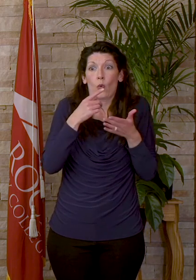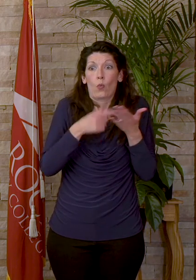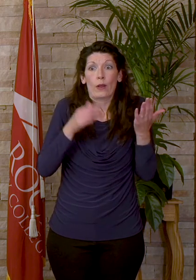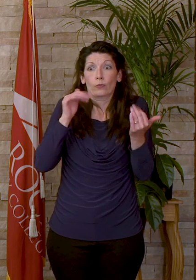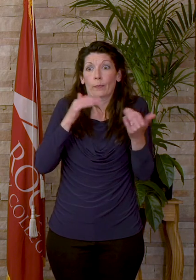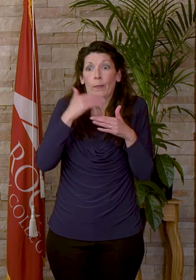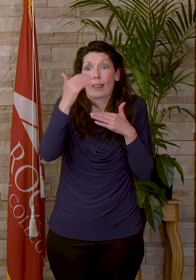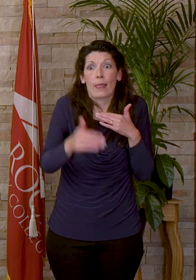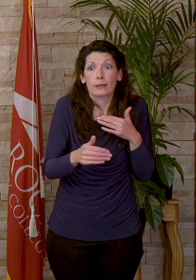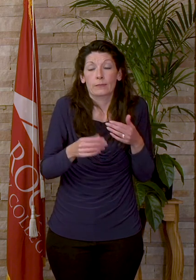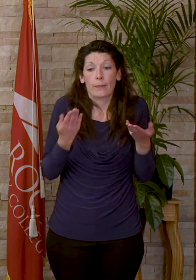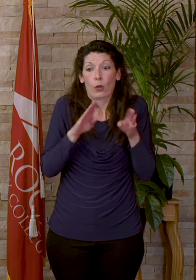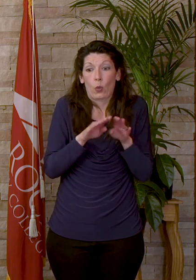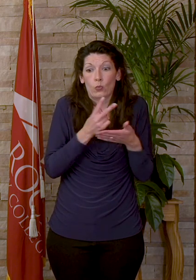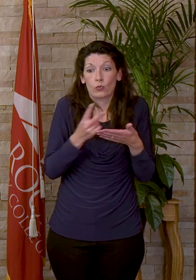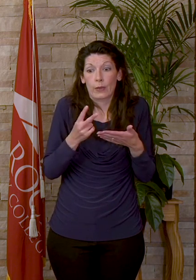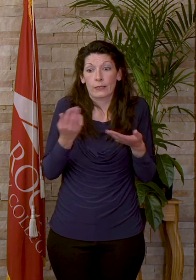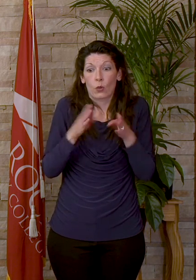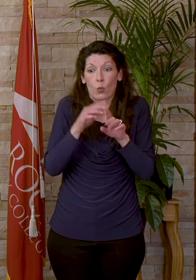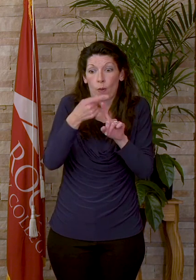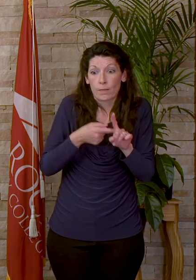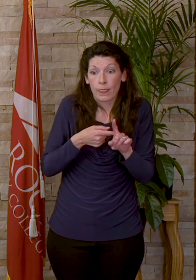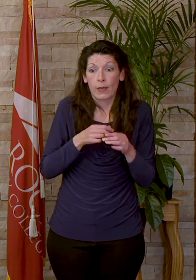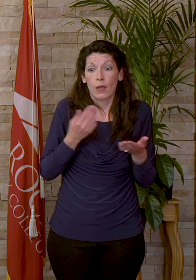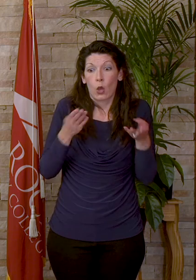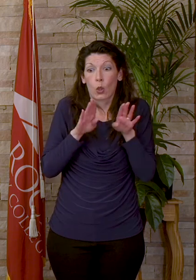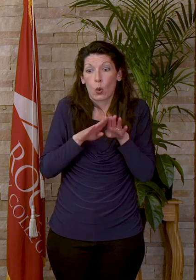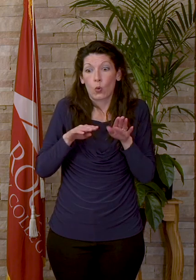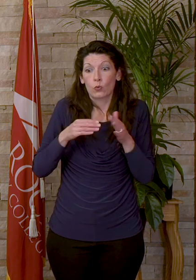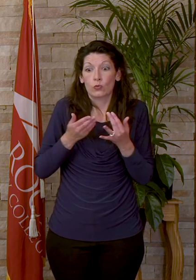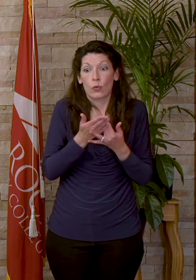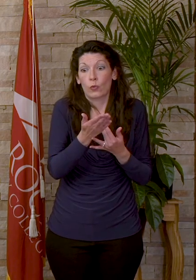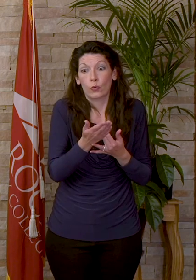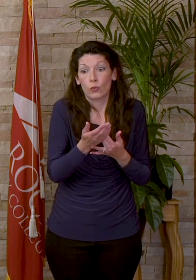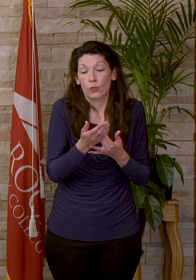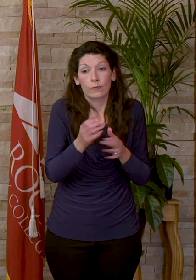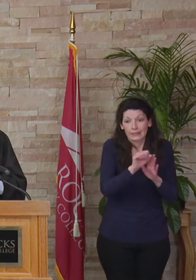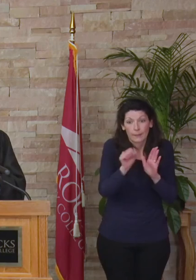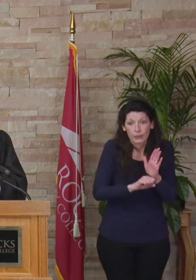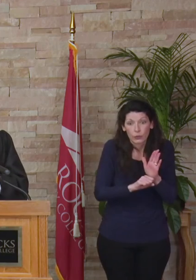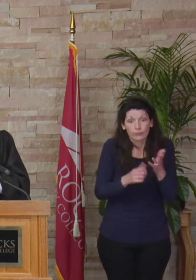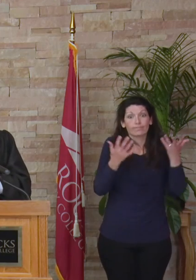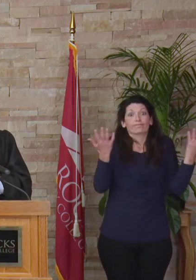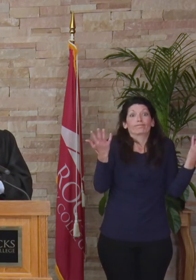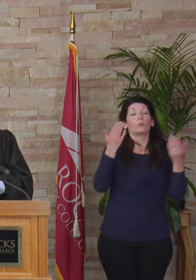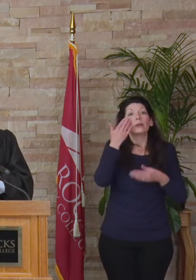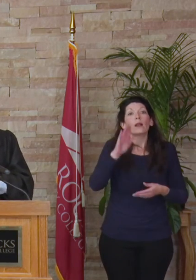closed for two weeks, a month, until the end of the semester, maybe longer? No one knew, no one